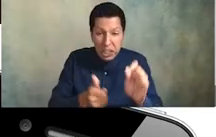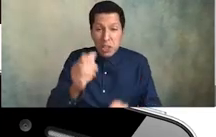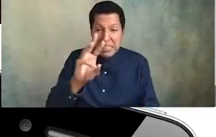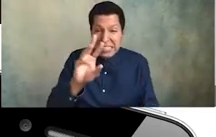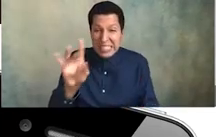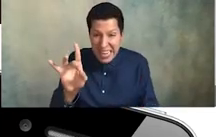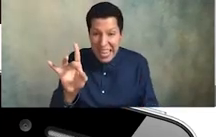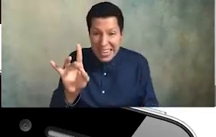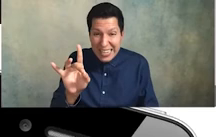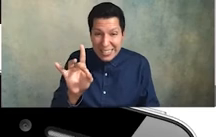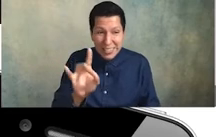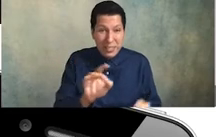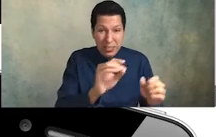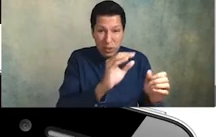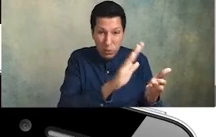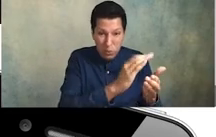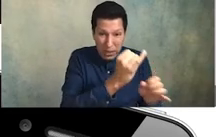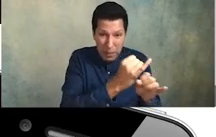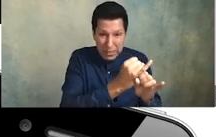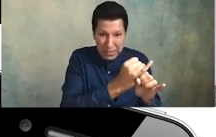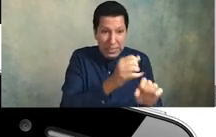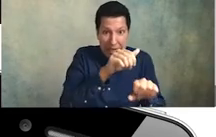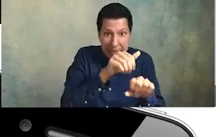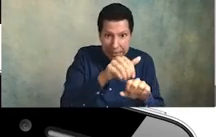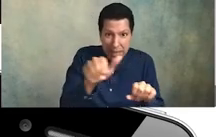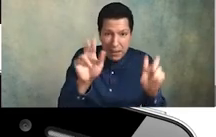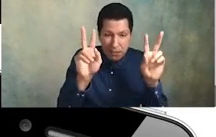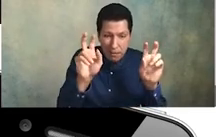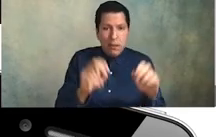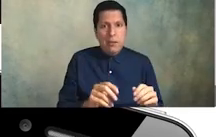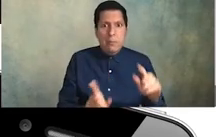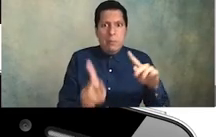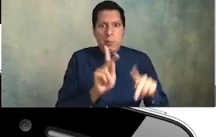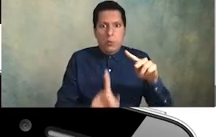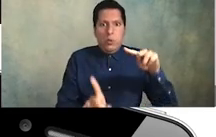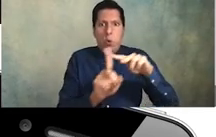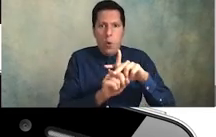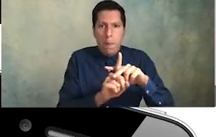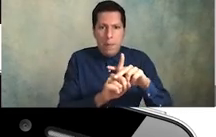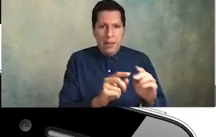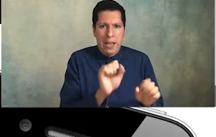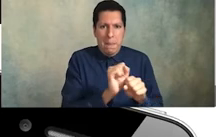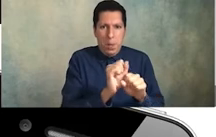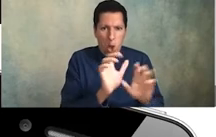sends employees to these live professional learning sessions we send those employees back